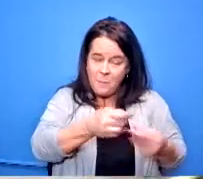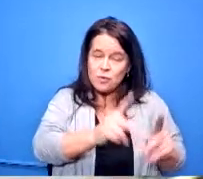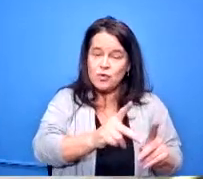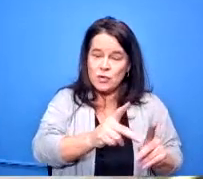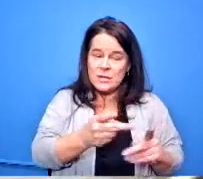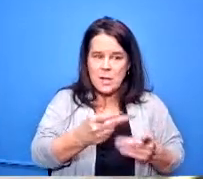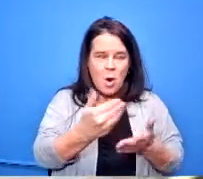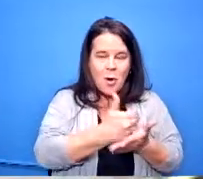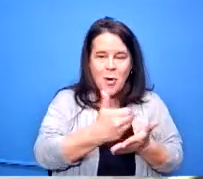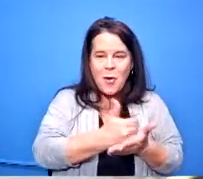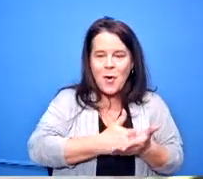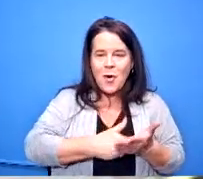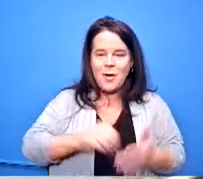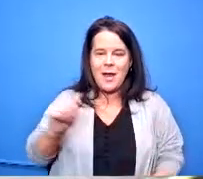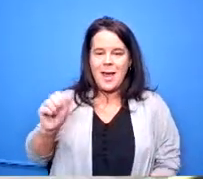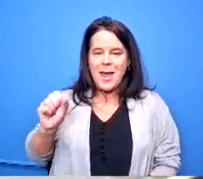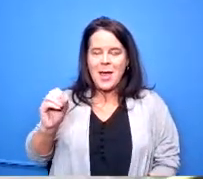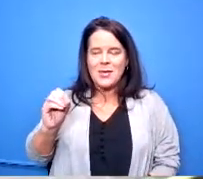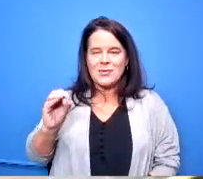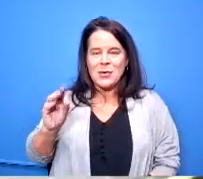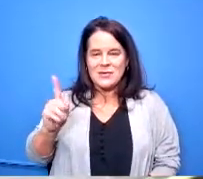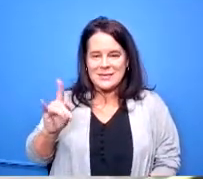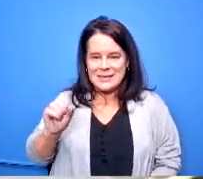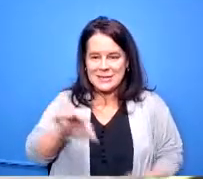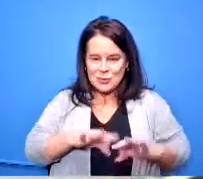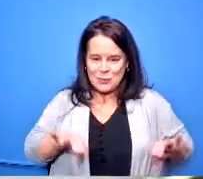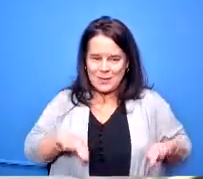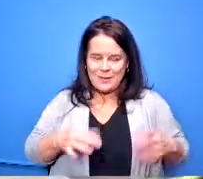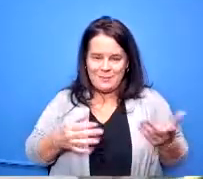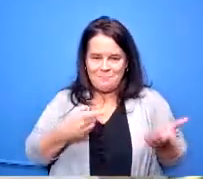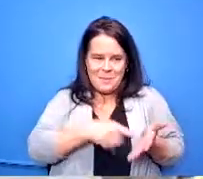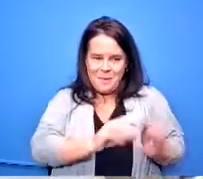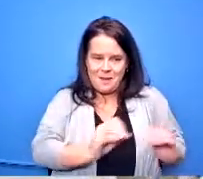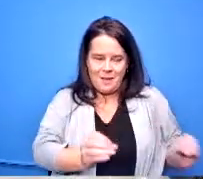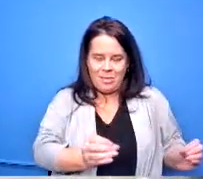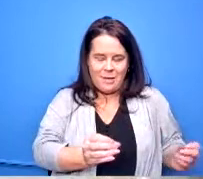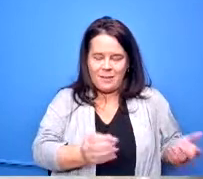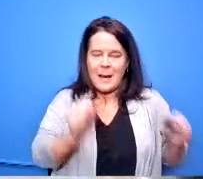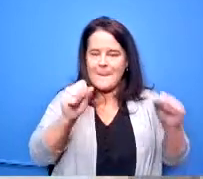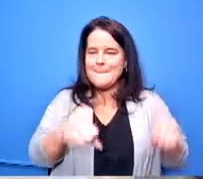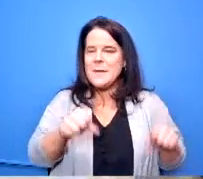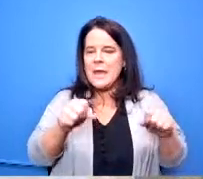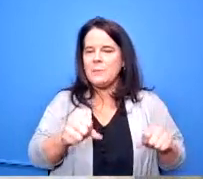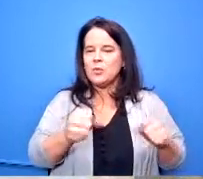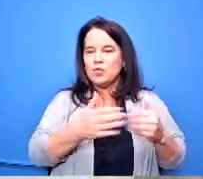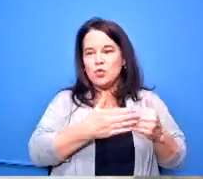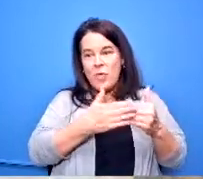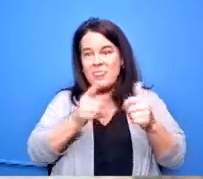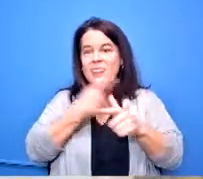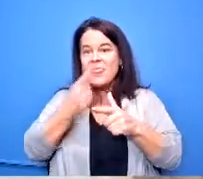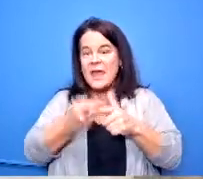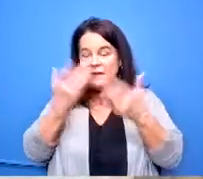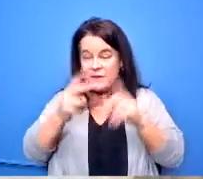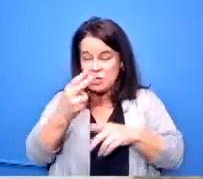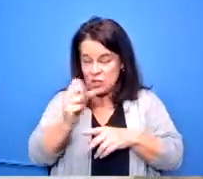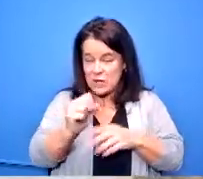degree paid for if they can and and be able to move forward into a bachelor's vice president